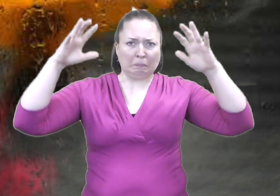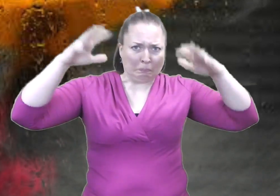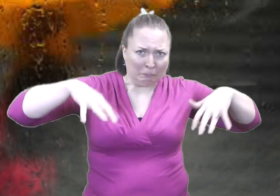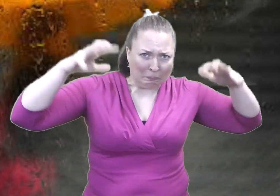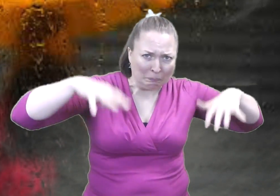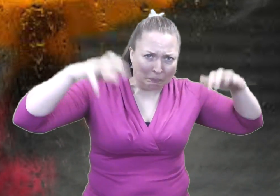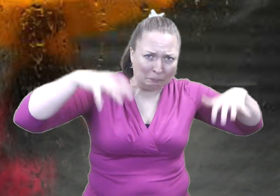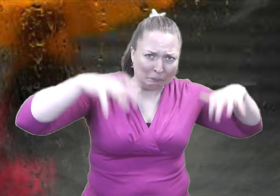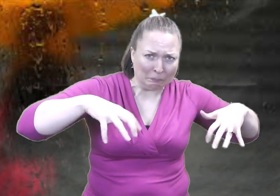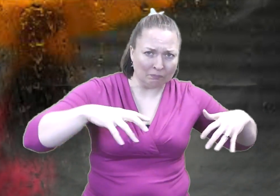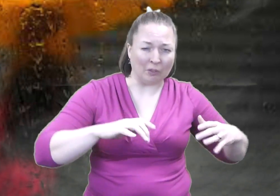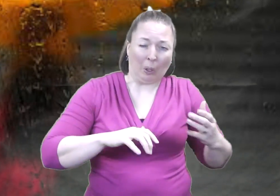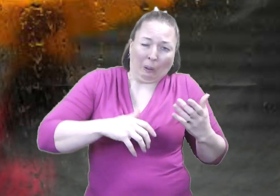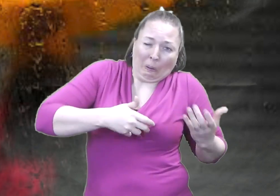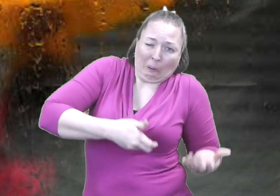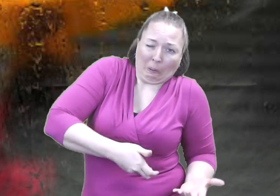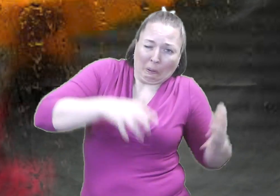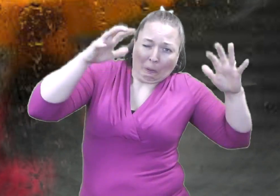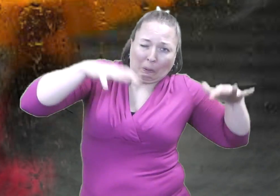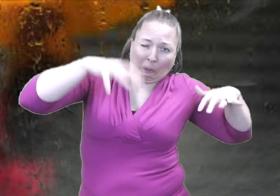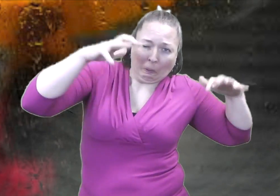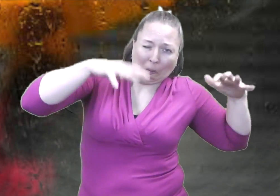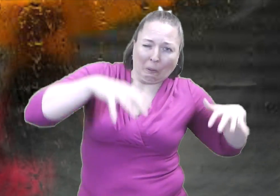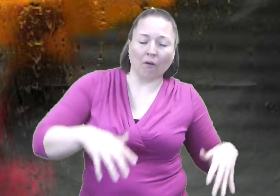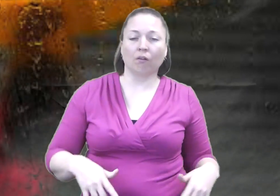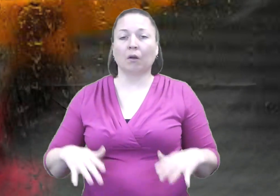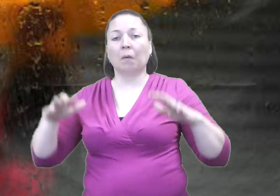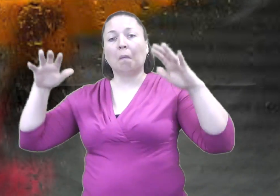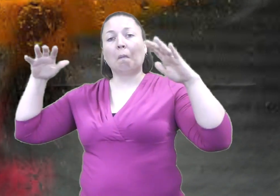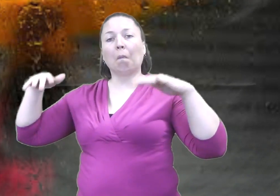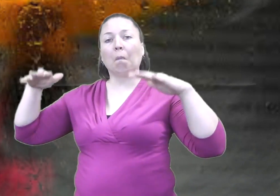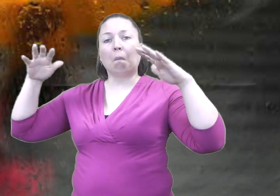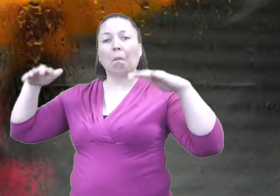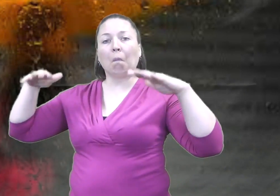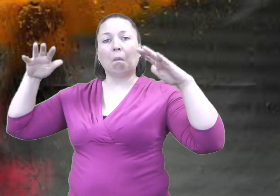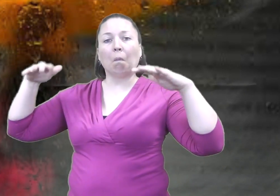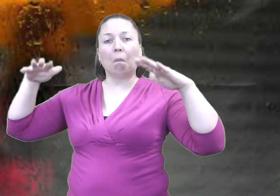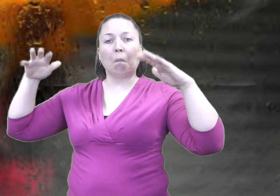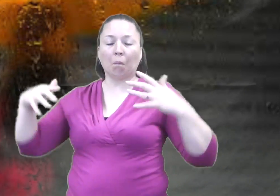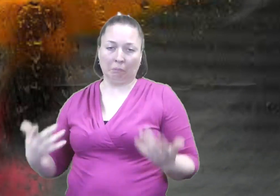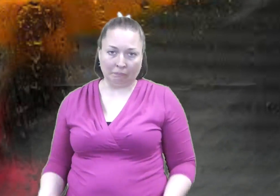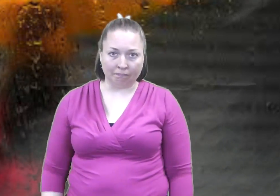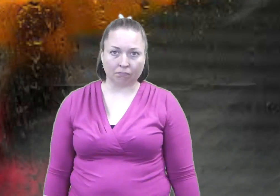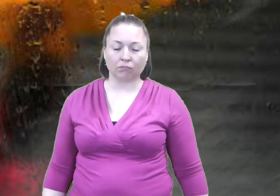Again, heavy rain looks like this. Gentle rain looks much more lighter.